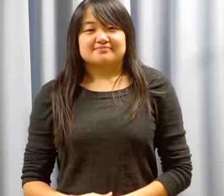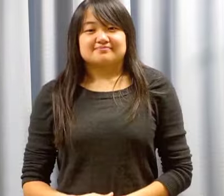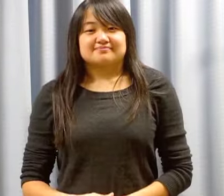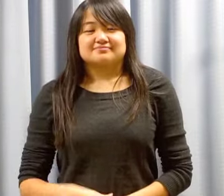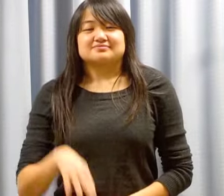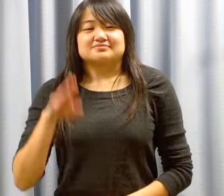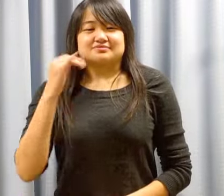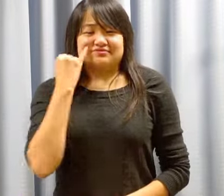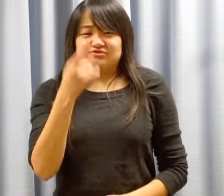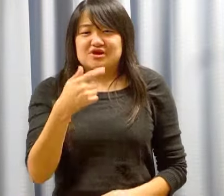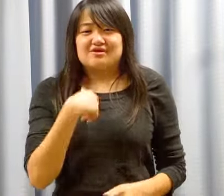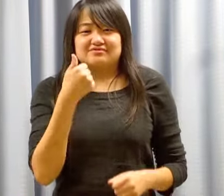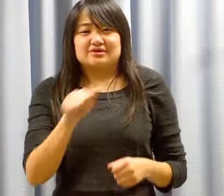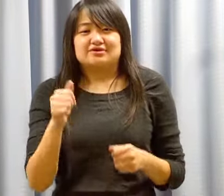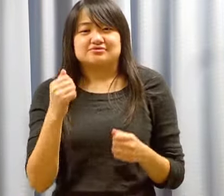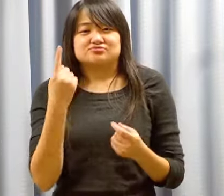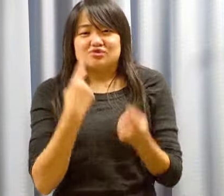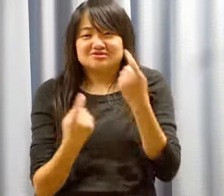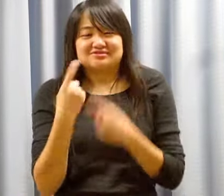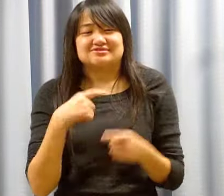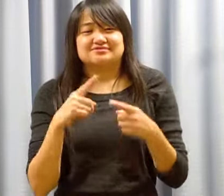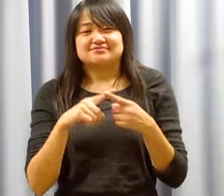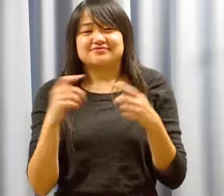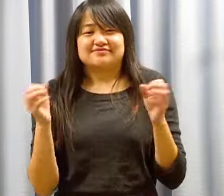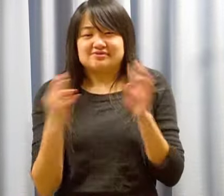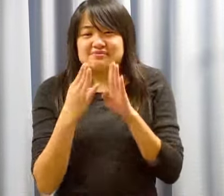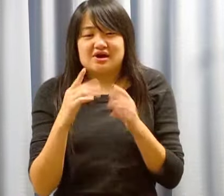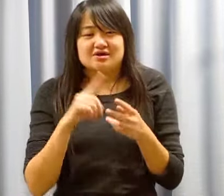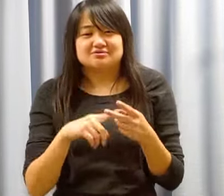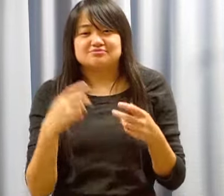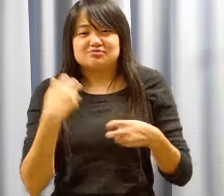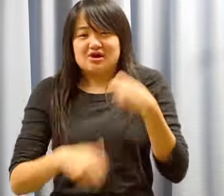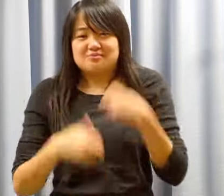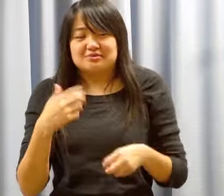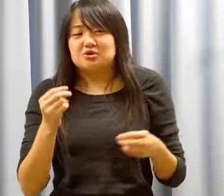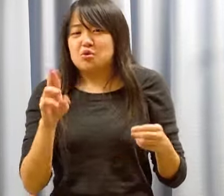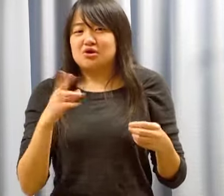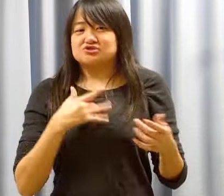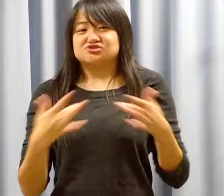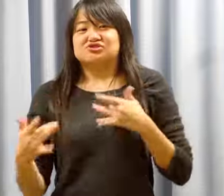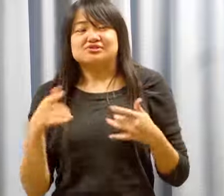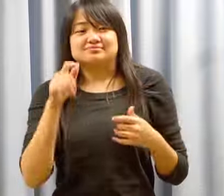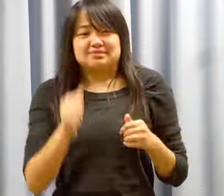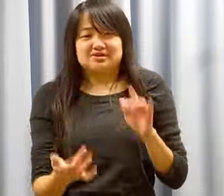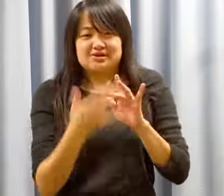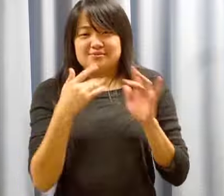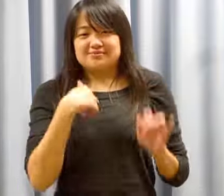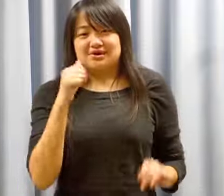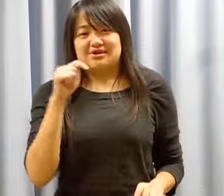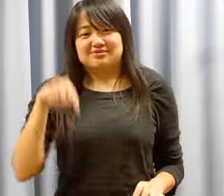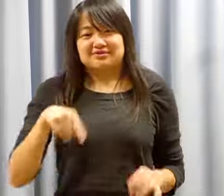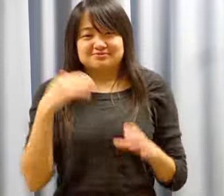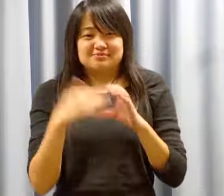If you have any questions, feedback,issues, or concerns you can contact me at: